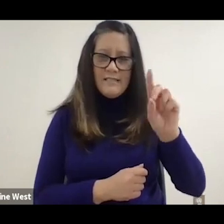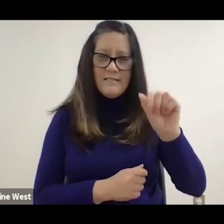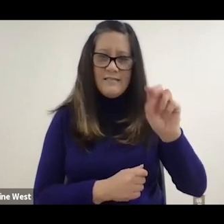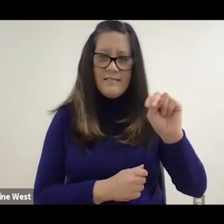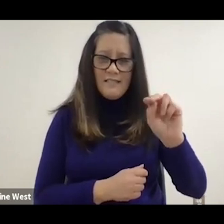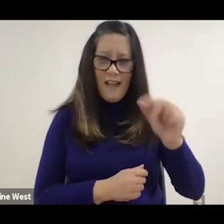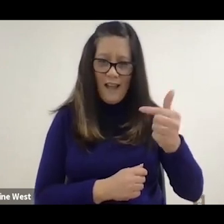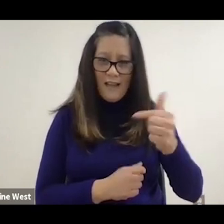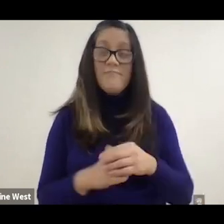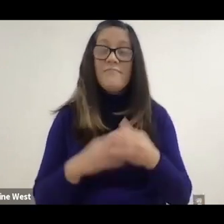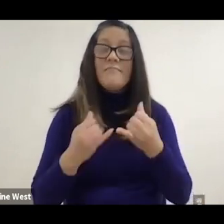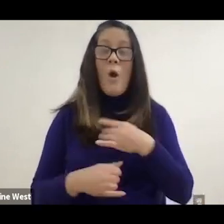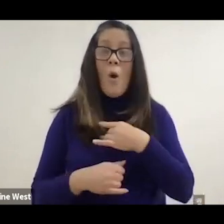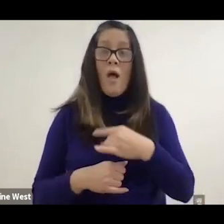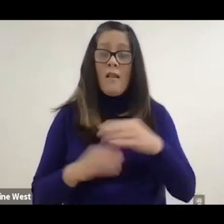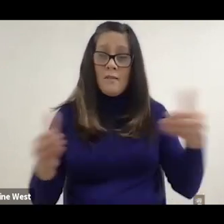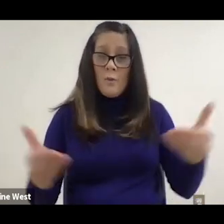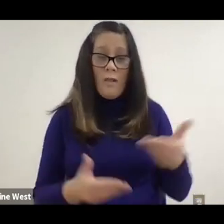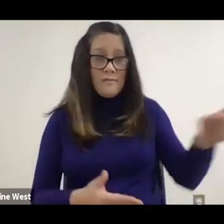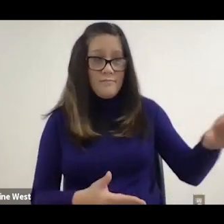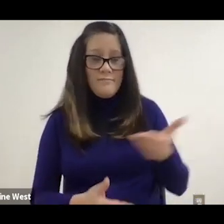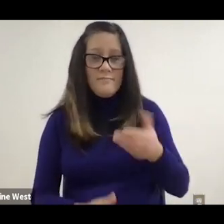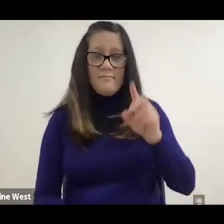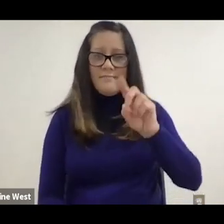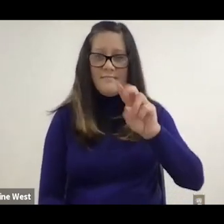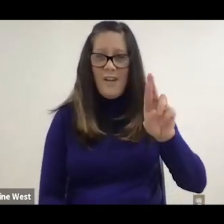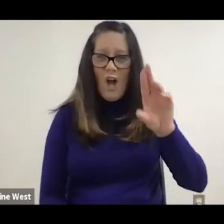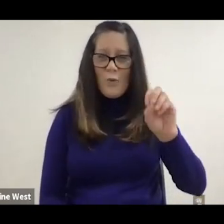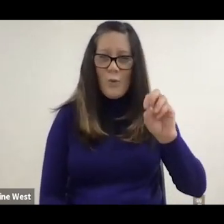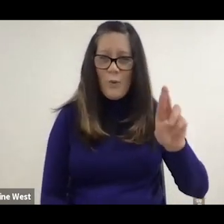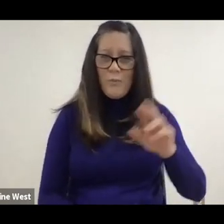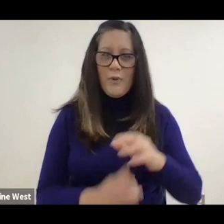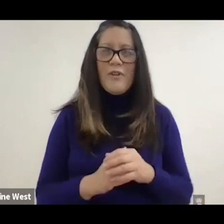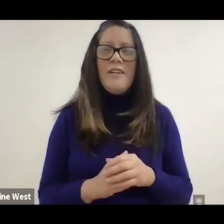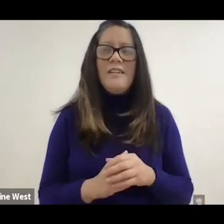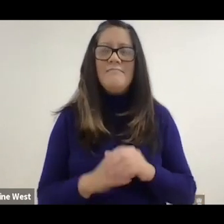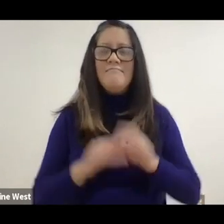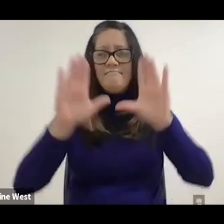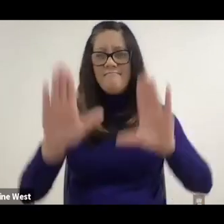Doctor Cooper to inspire us with his exceptional work on. At once,